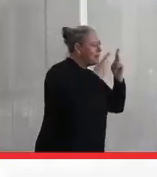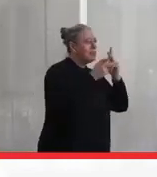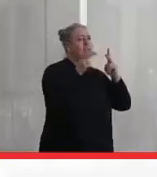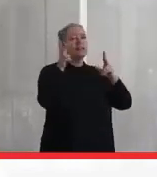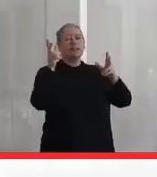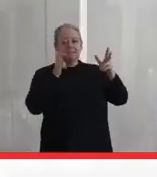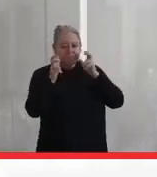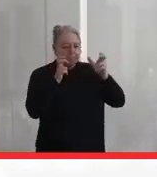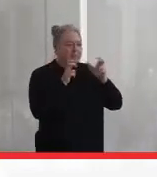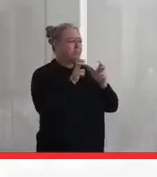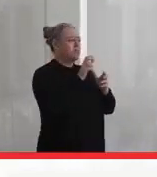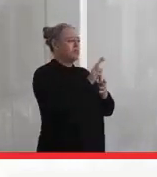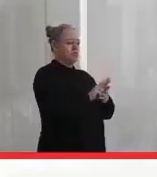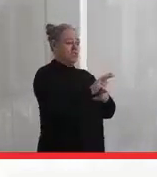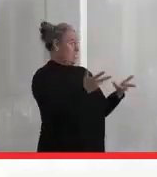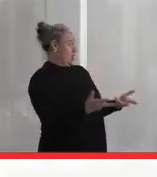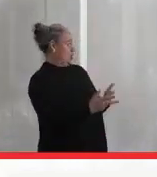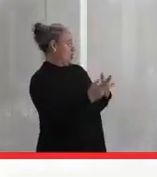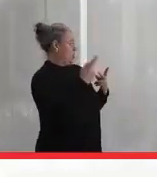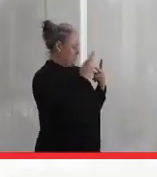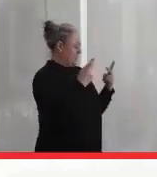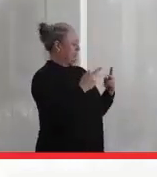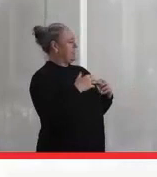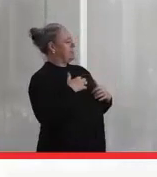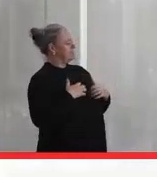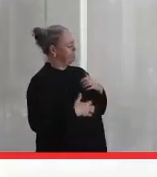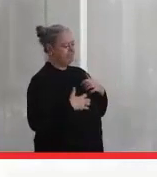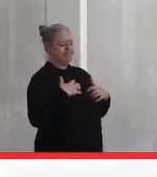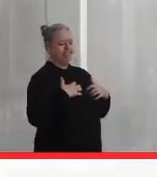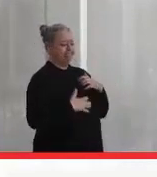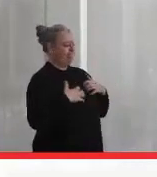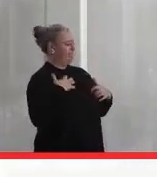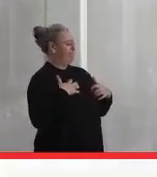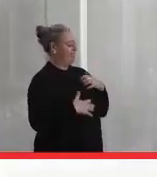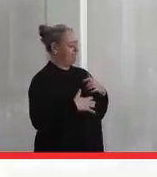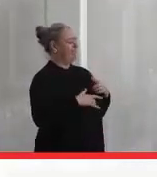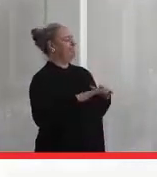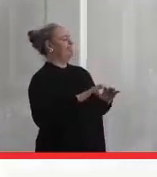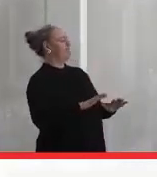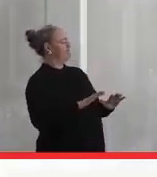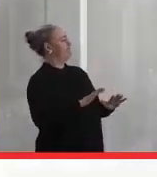that are troublesome, and I turn to your comments about relationships.